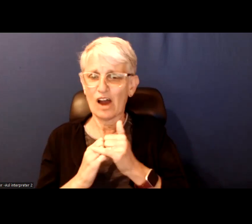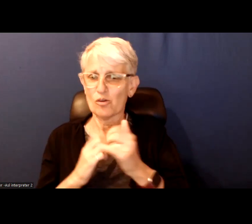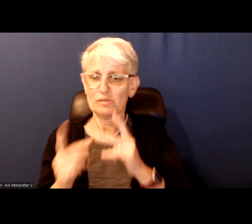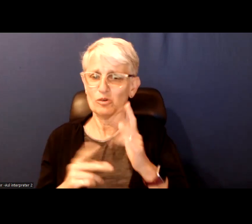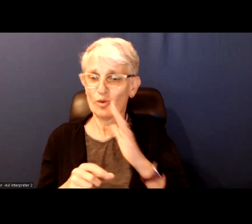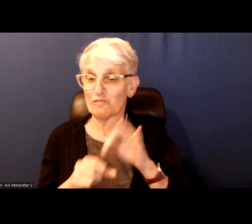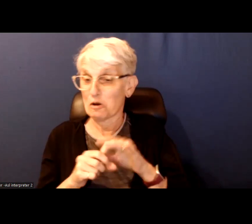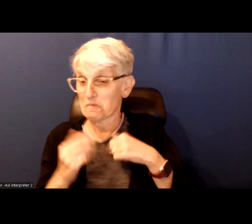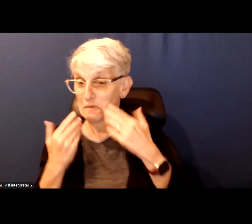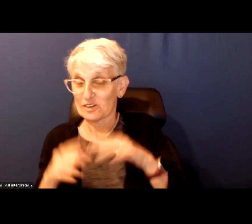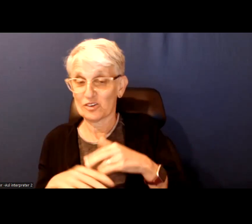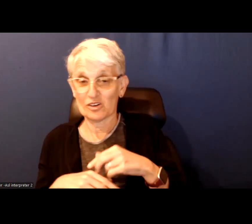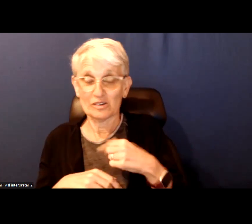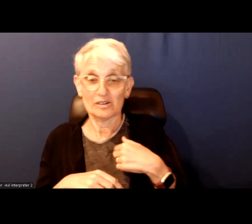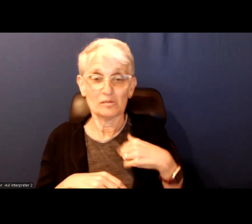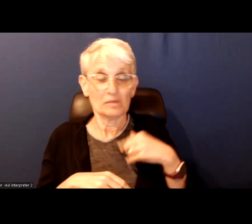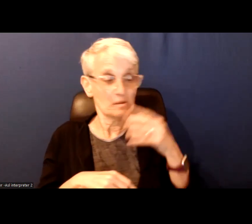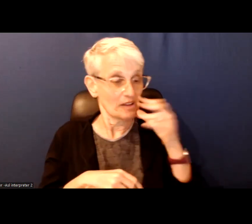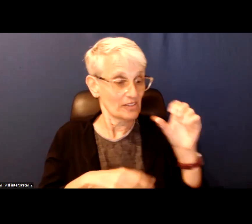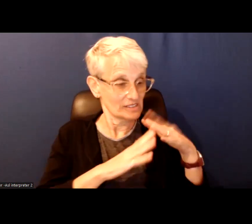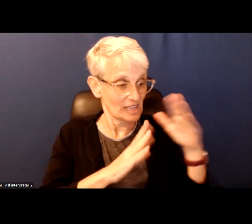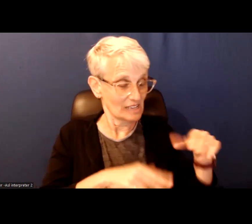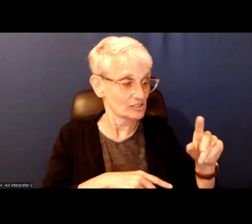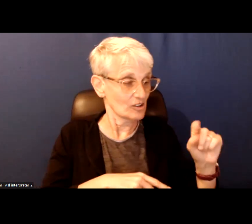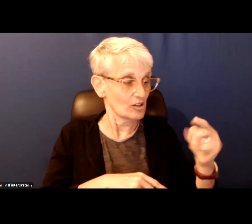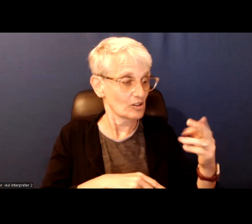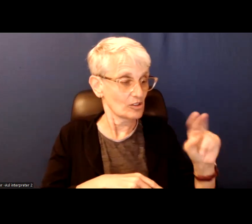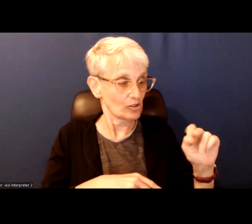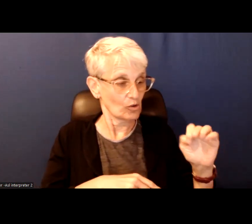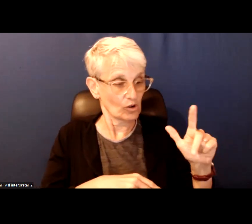While I was driving for my mother's house in Thornhill the other day down Bassett Street.